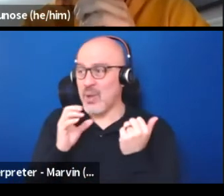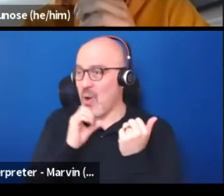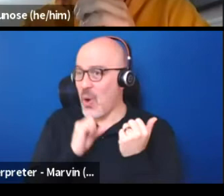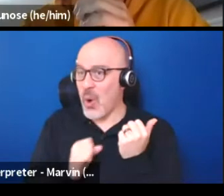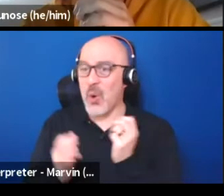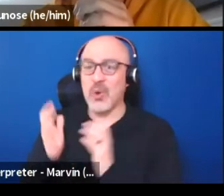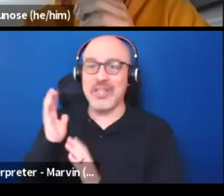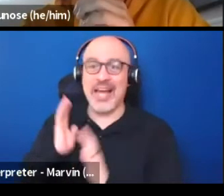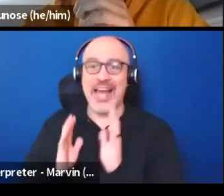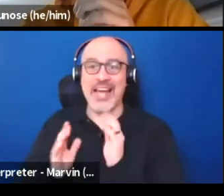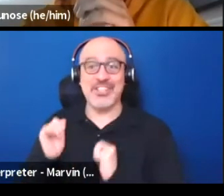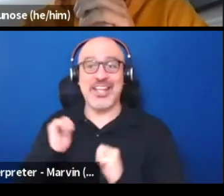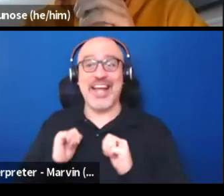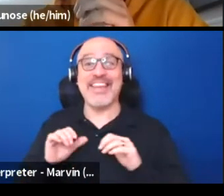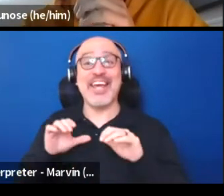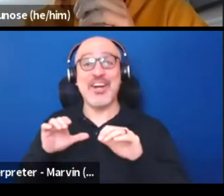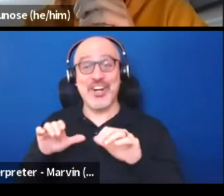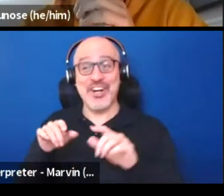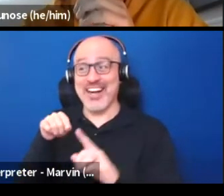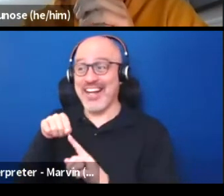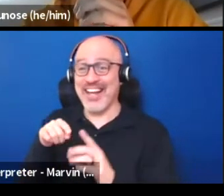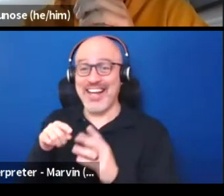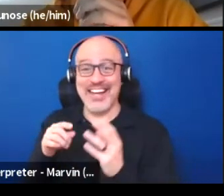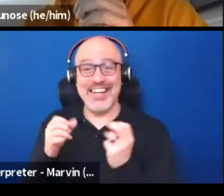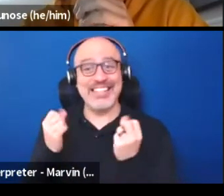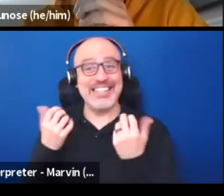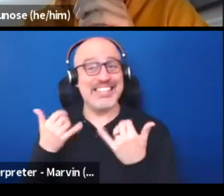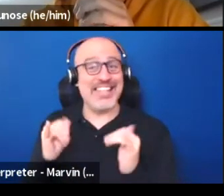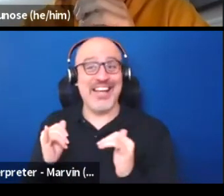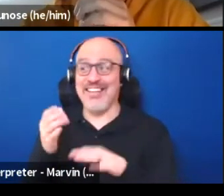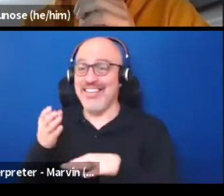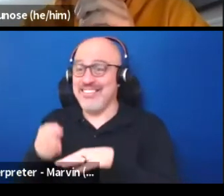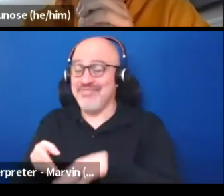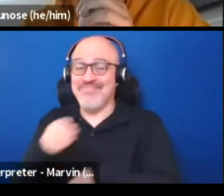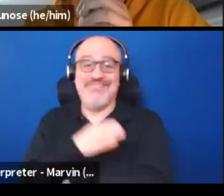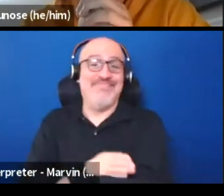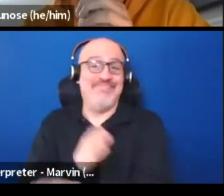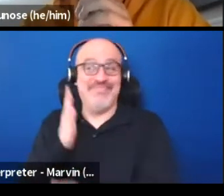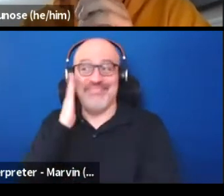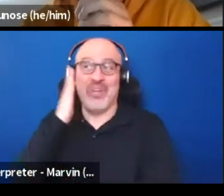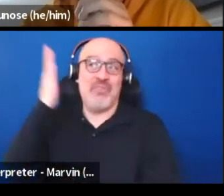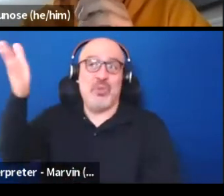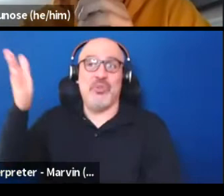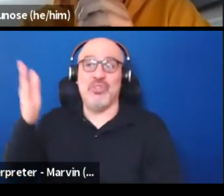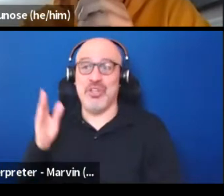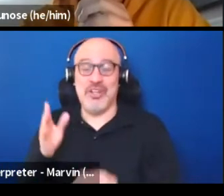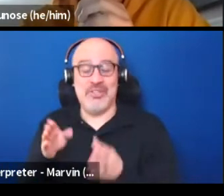still has so many places to go. I mean, and that should really...